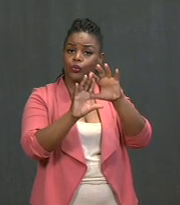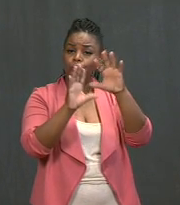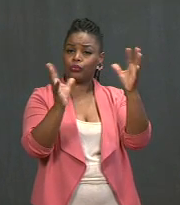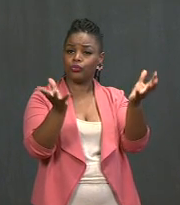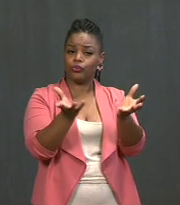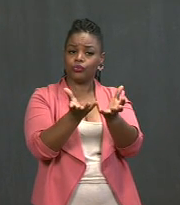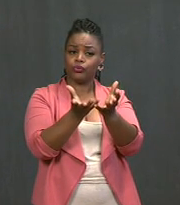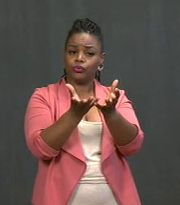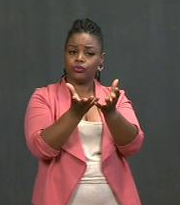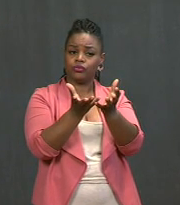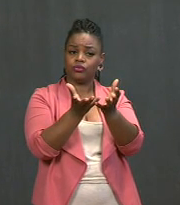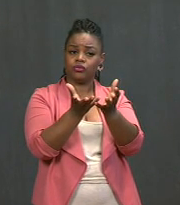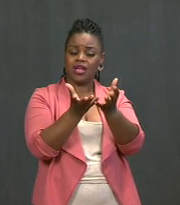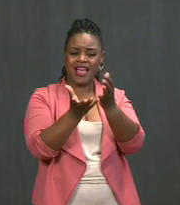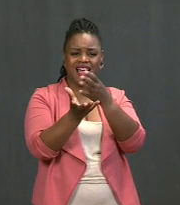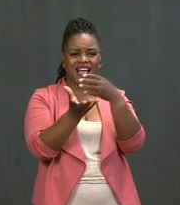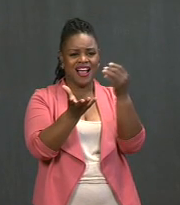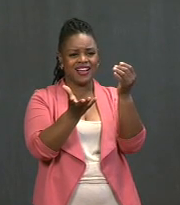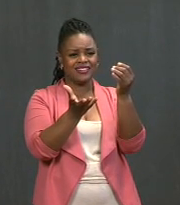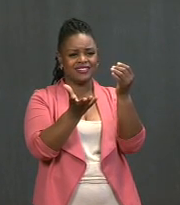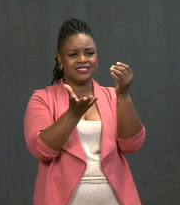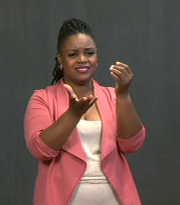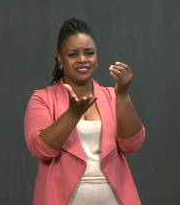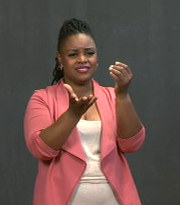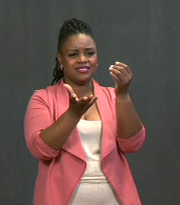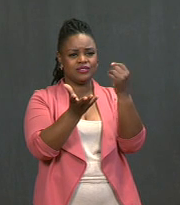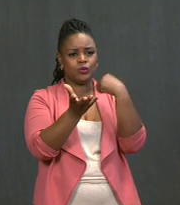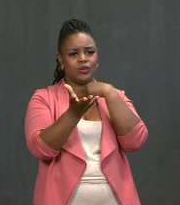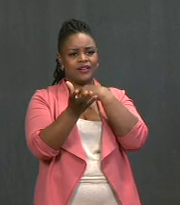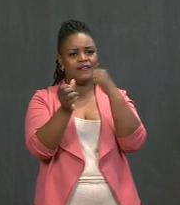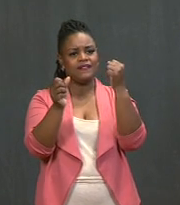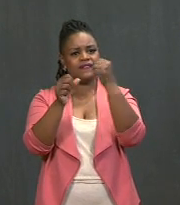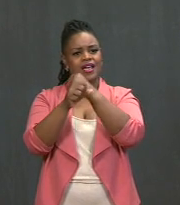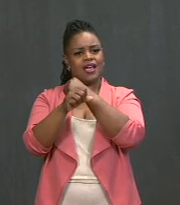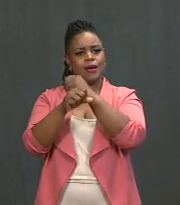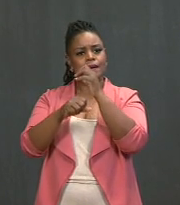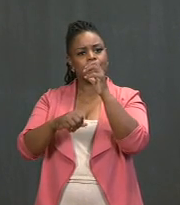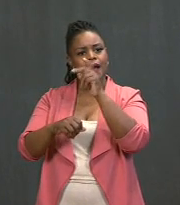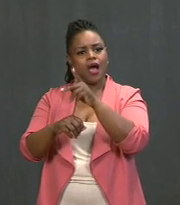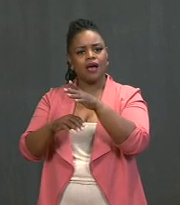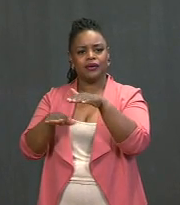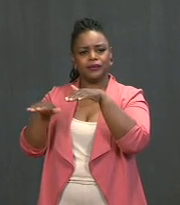and we're beating back the vaccine -- the virus in other countries,